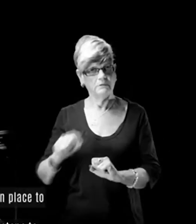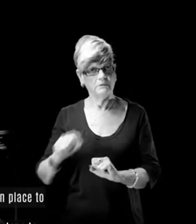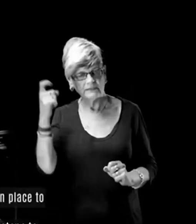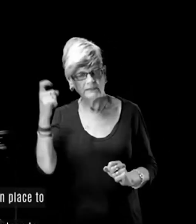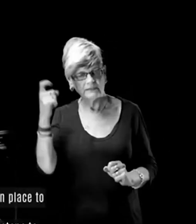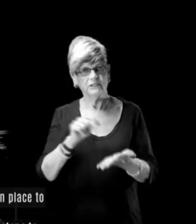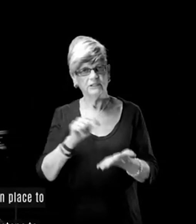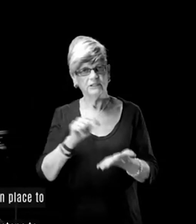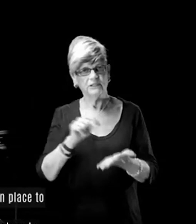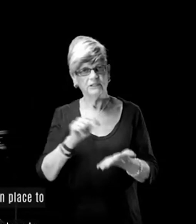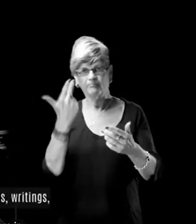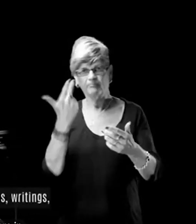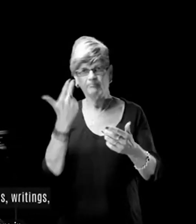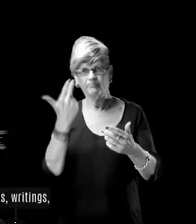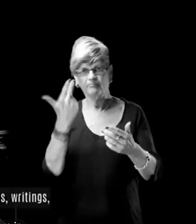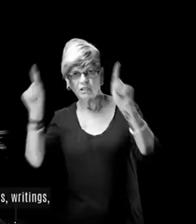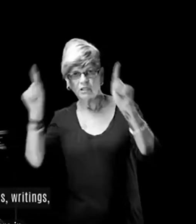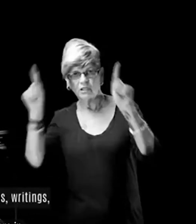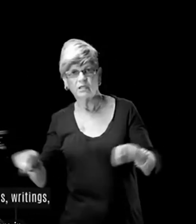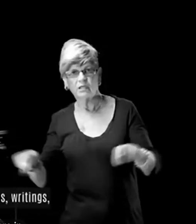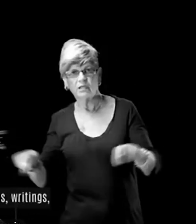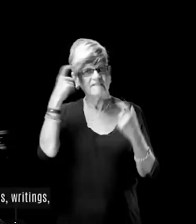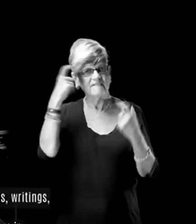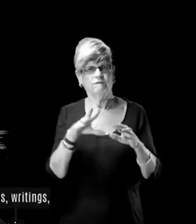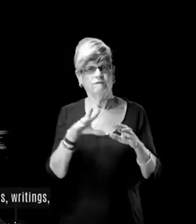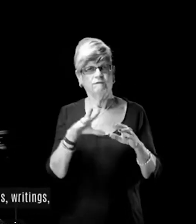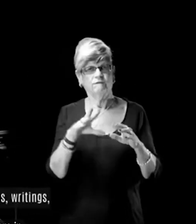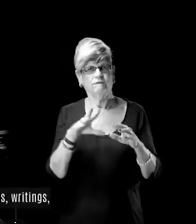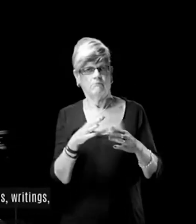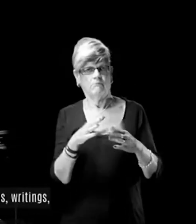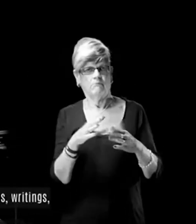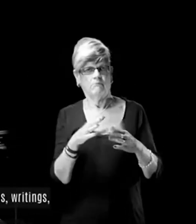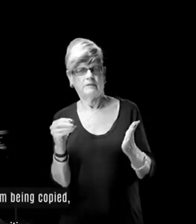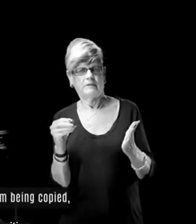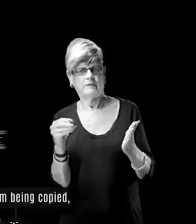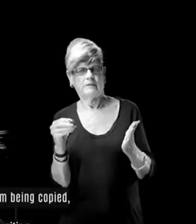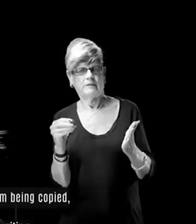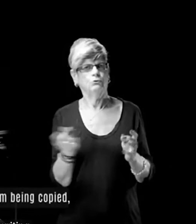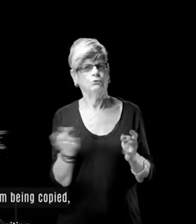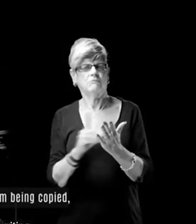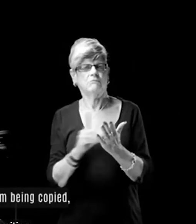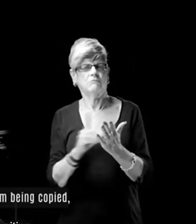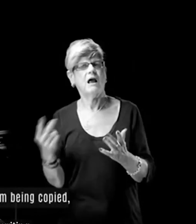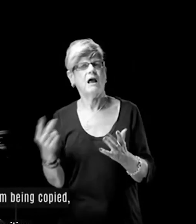place to protect people's ideas, writing, pictures or invention from being copied,